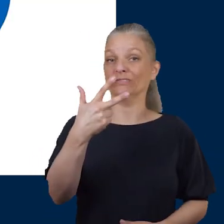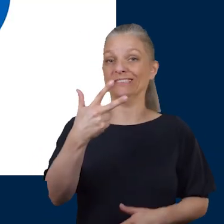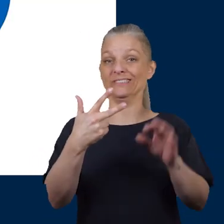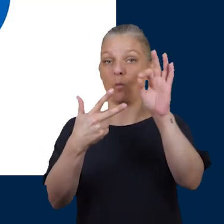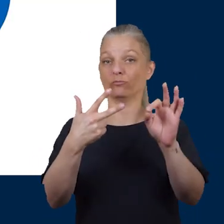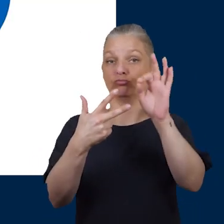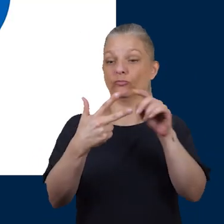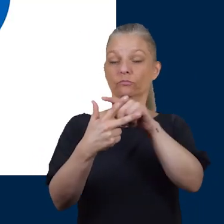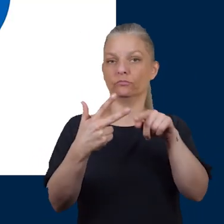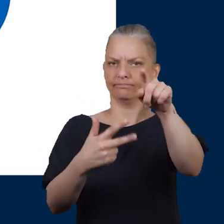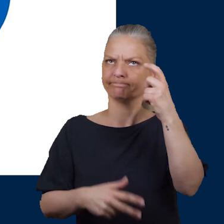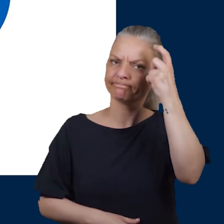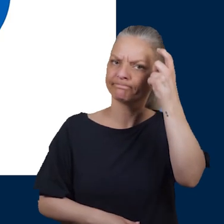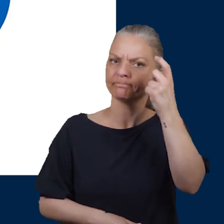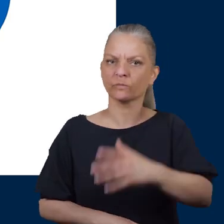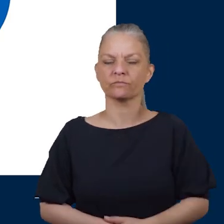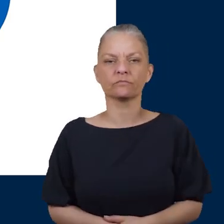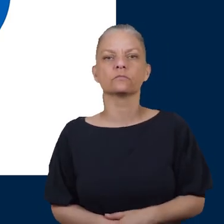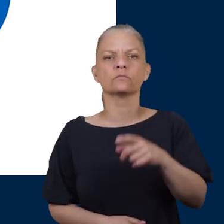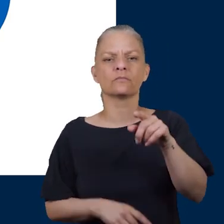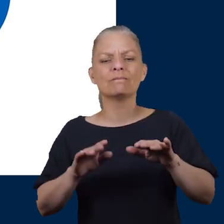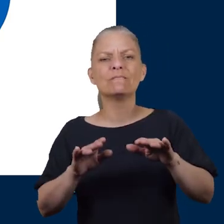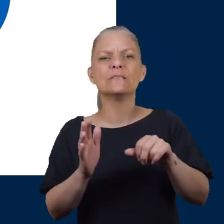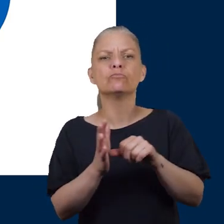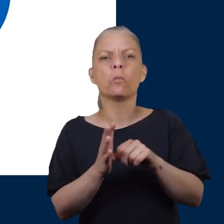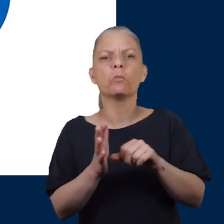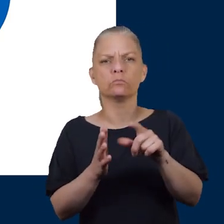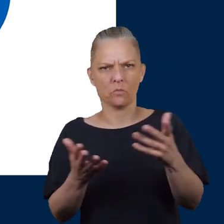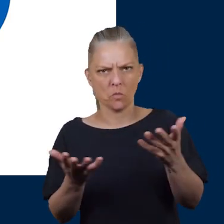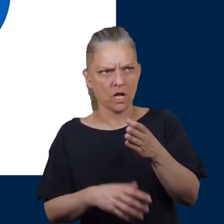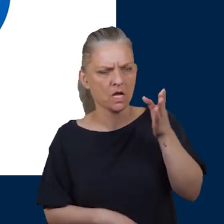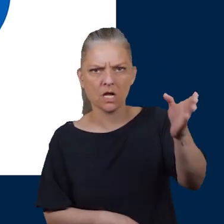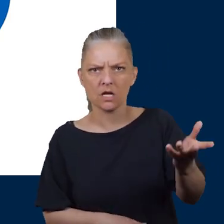Here are three questions for you to consider, where do you go if you have a problem with your